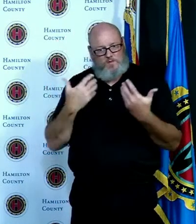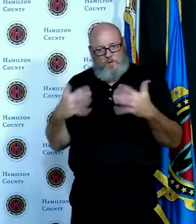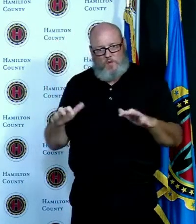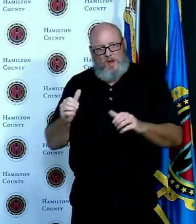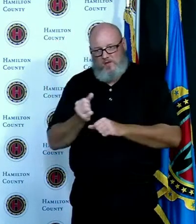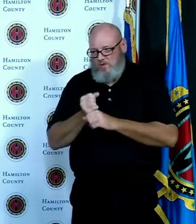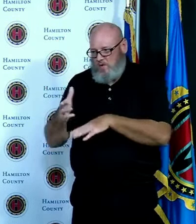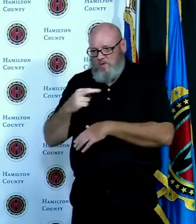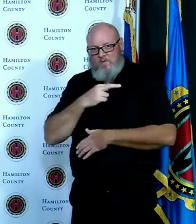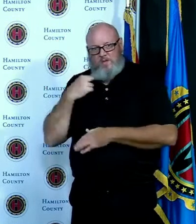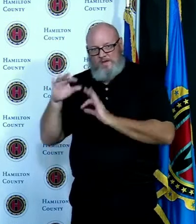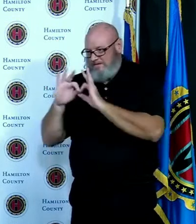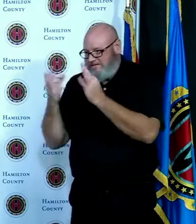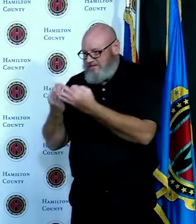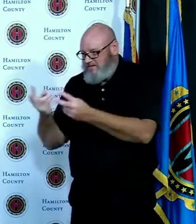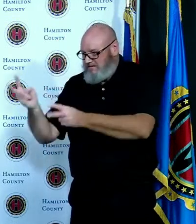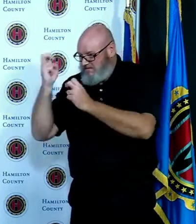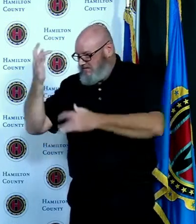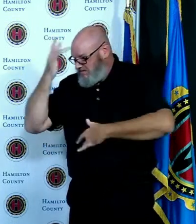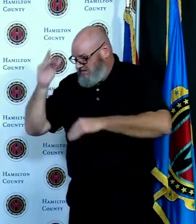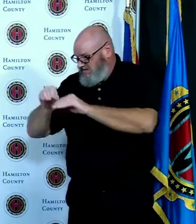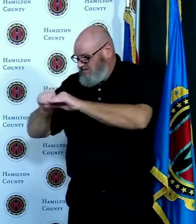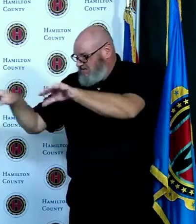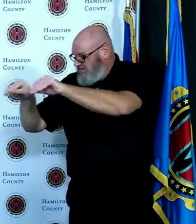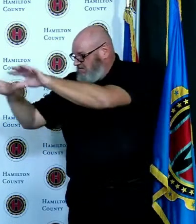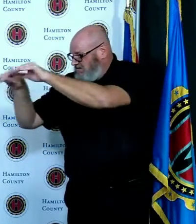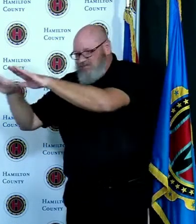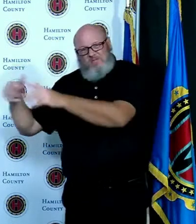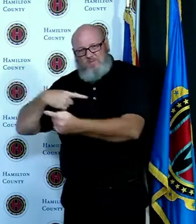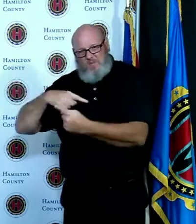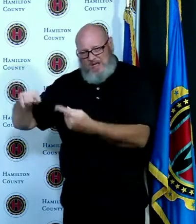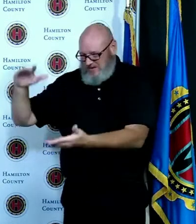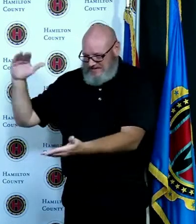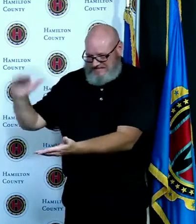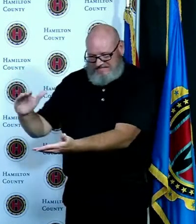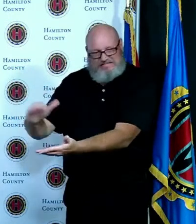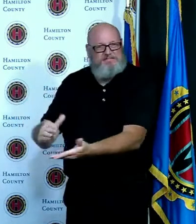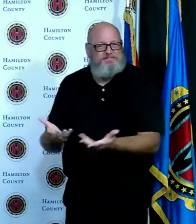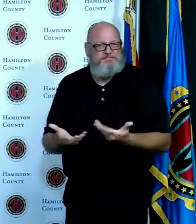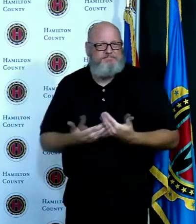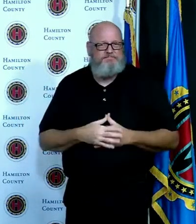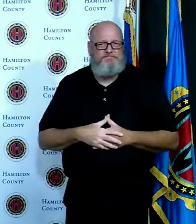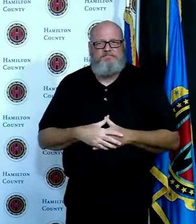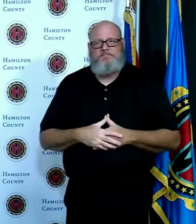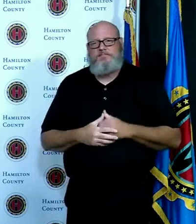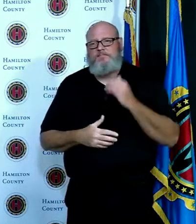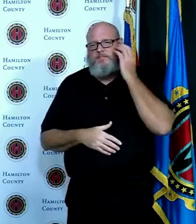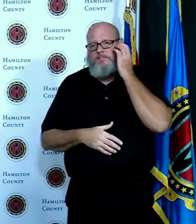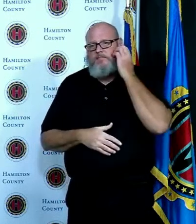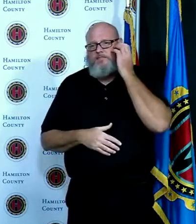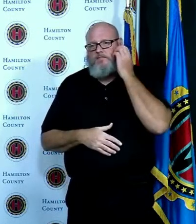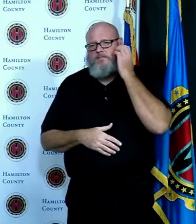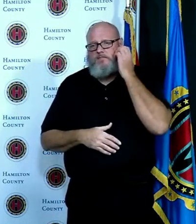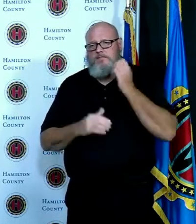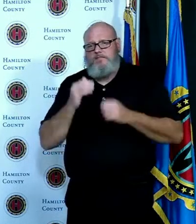and then what do you I mean you've said obviously the Governor hasn't said what purple is going to mean other than the statement on the Public Health